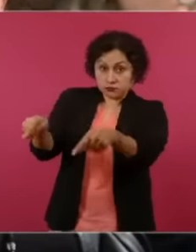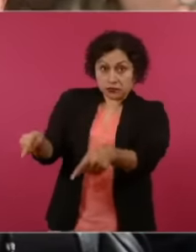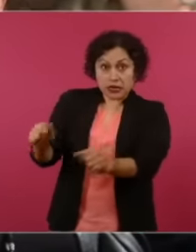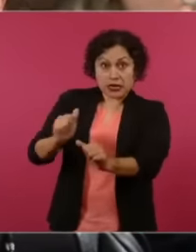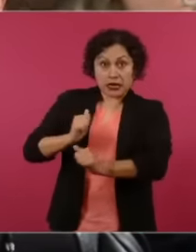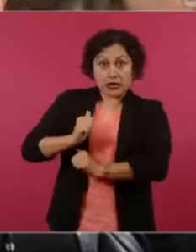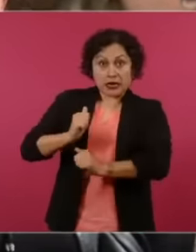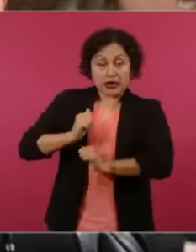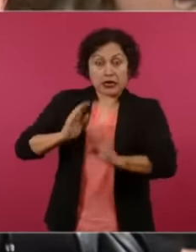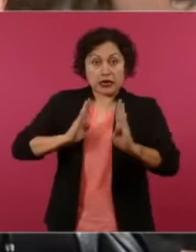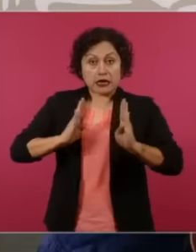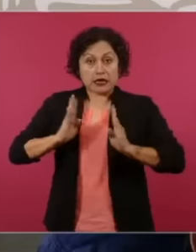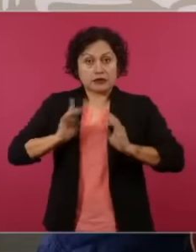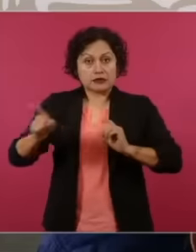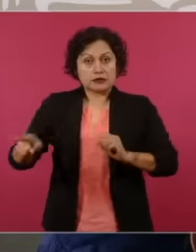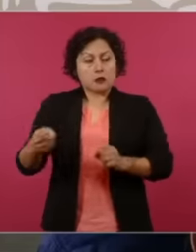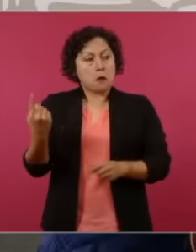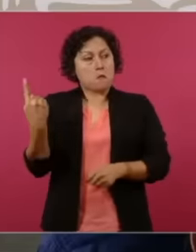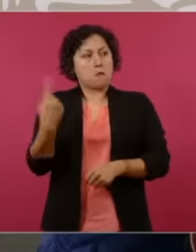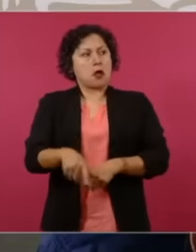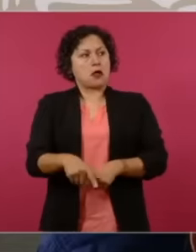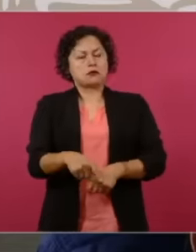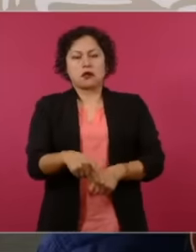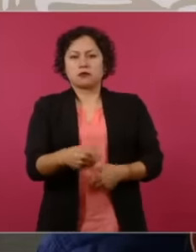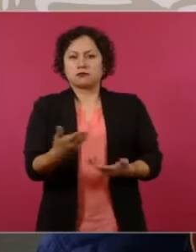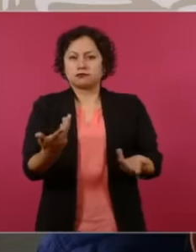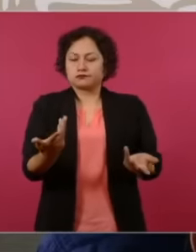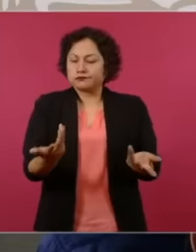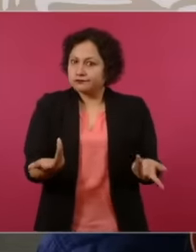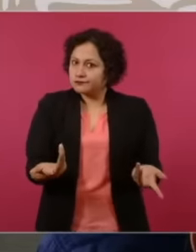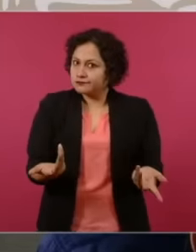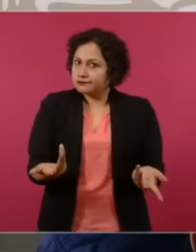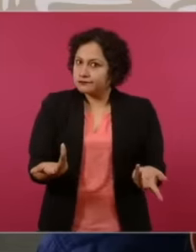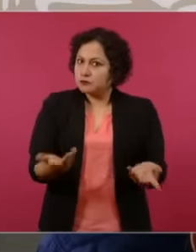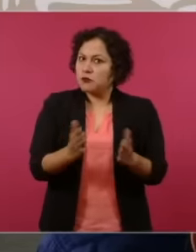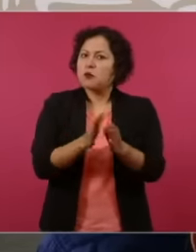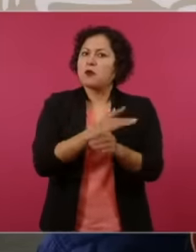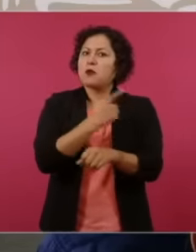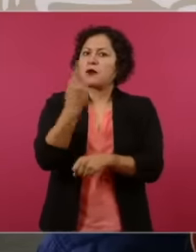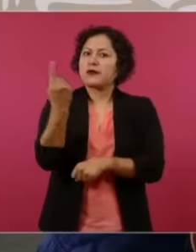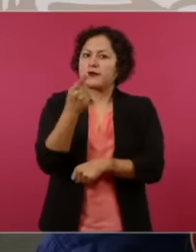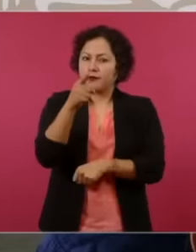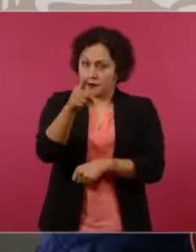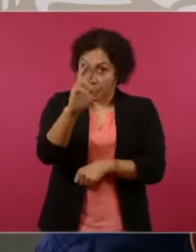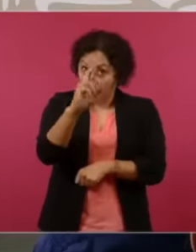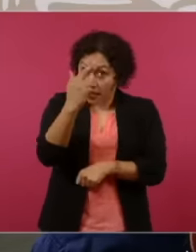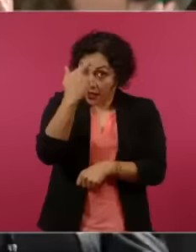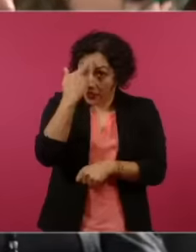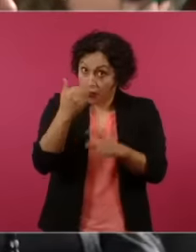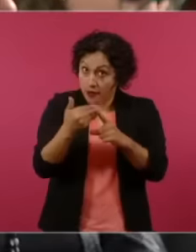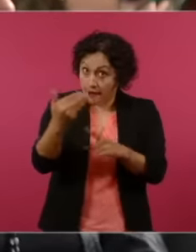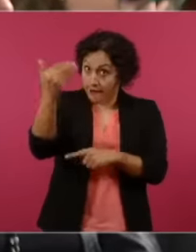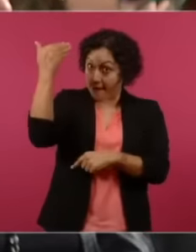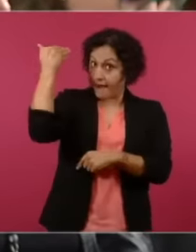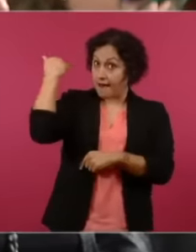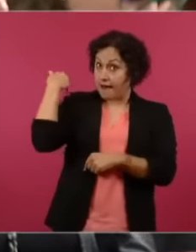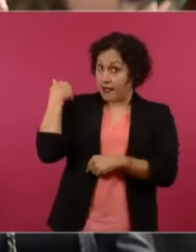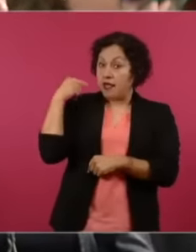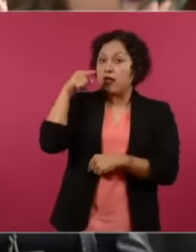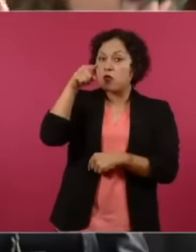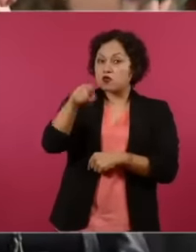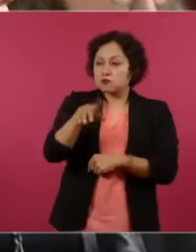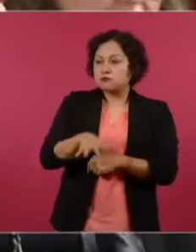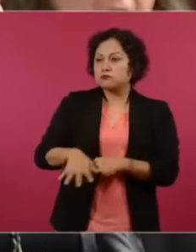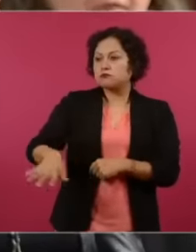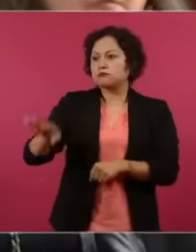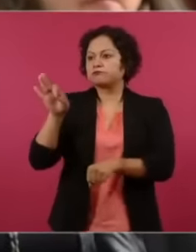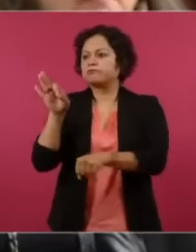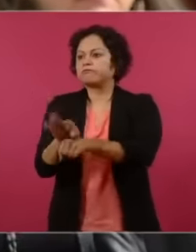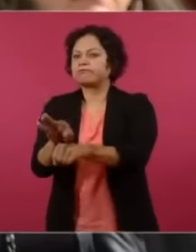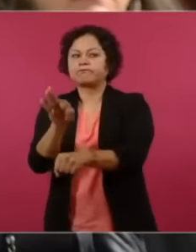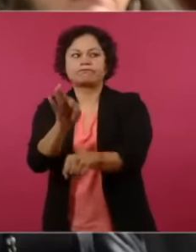President, Remember how you started, you offered justice for the poor and those from below, and